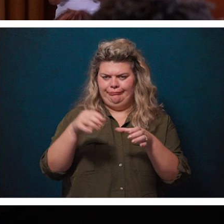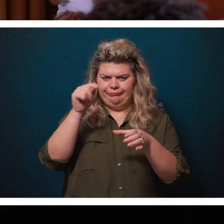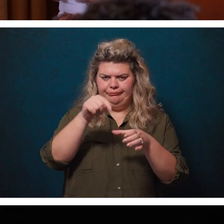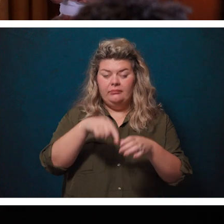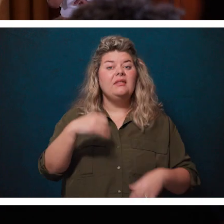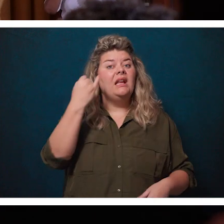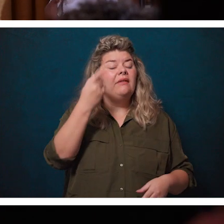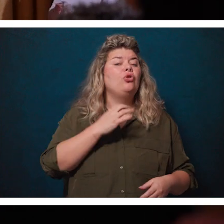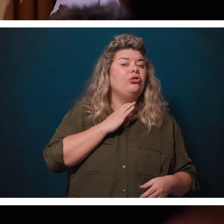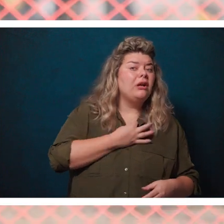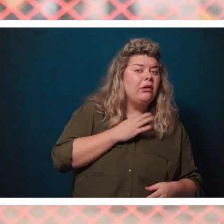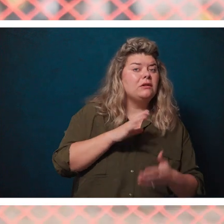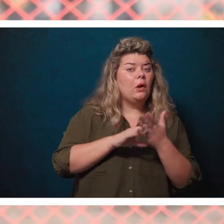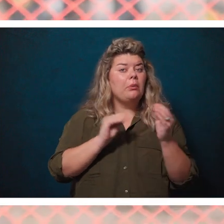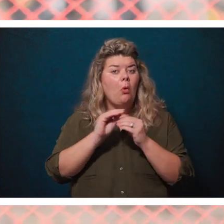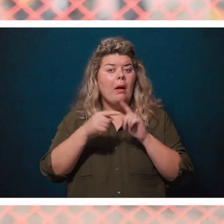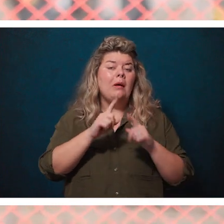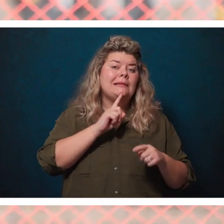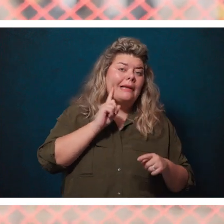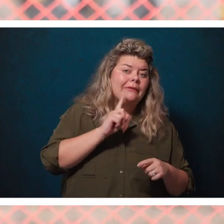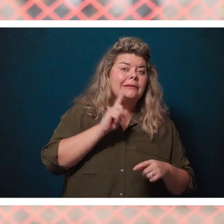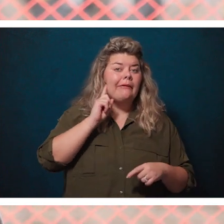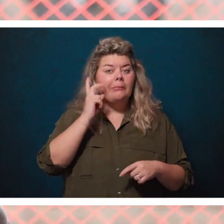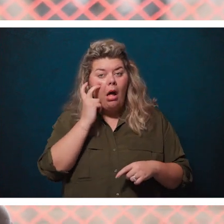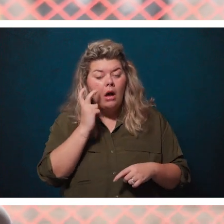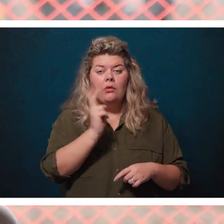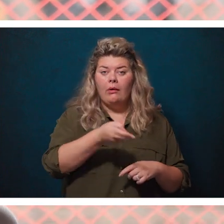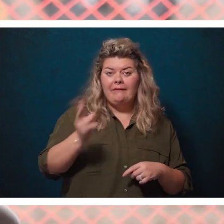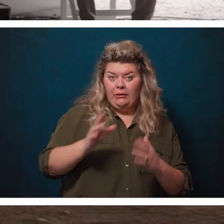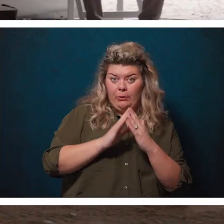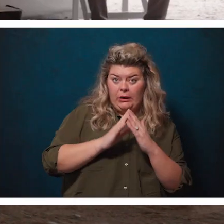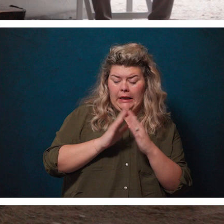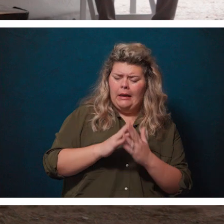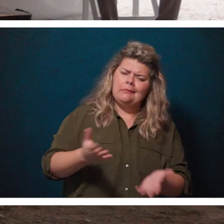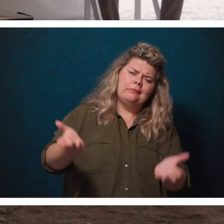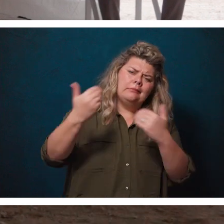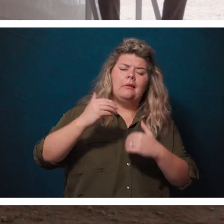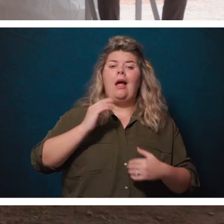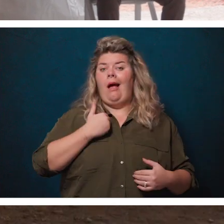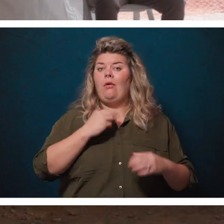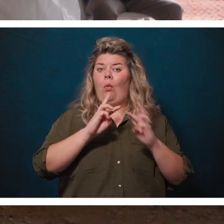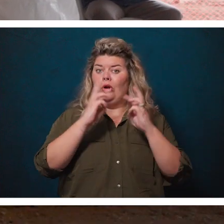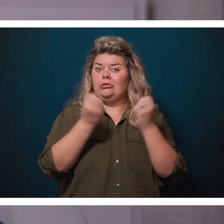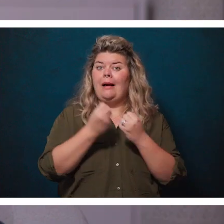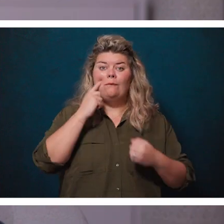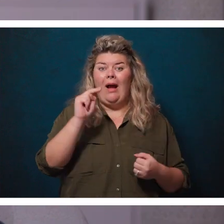about the deaf, deaf-blind and hard of hearing communities, I encourage you to attend our NDEAM Month workshop